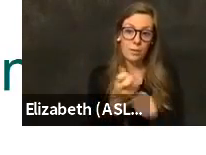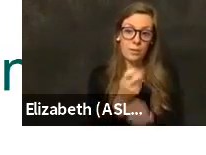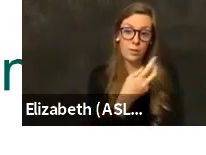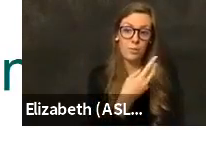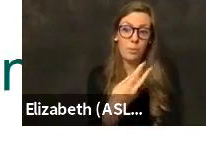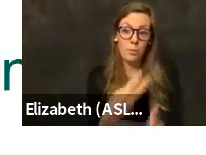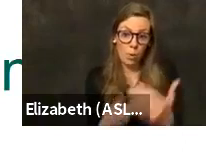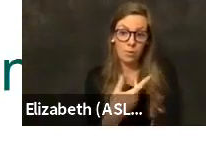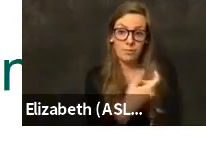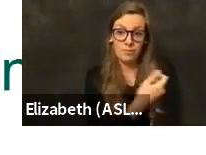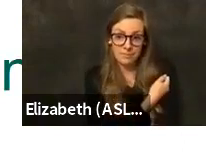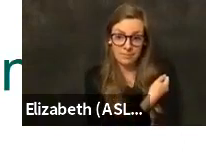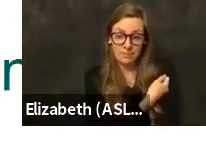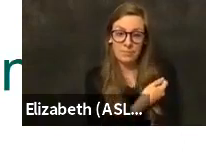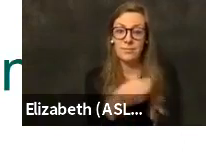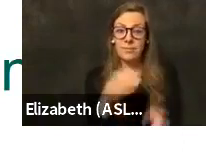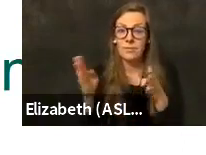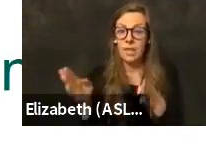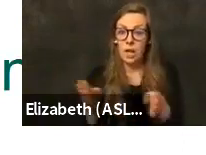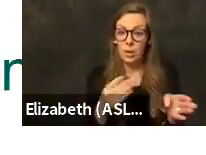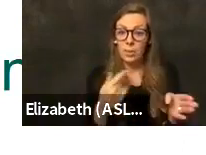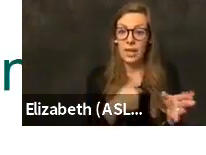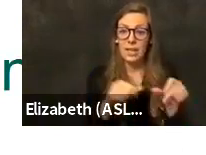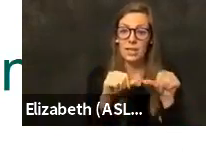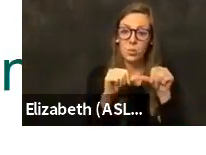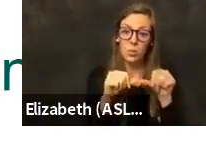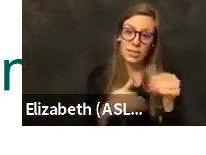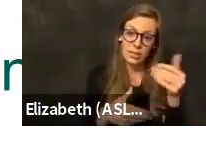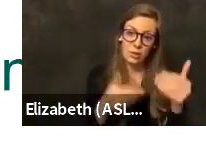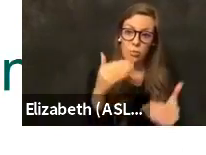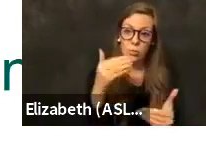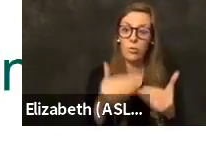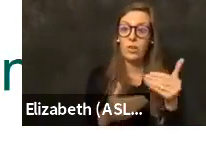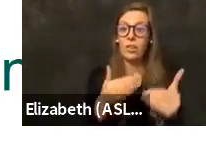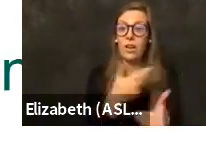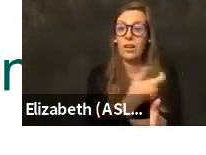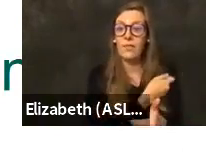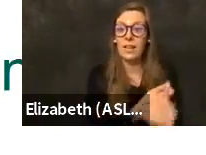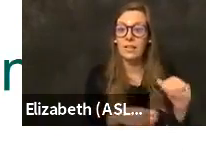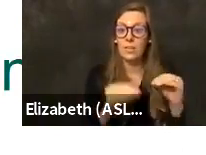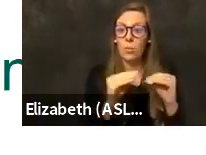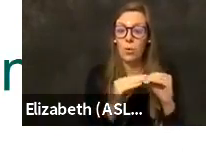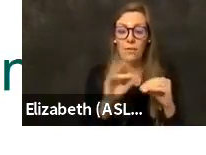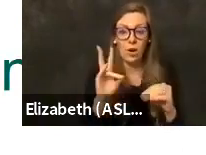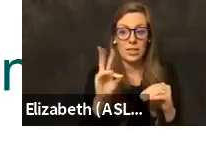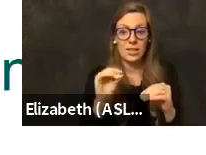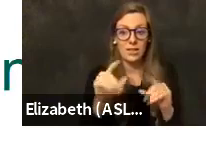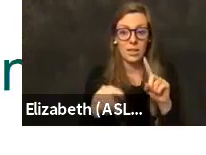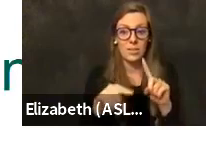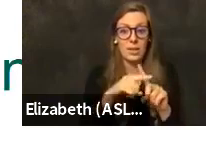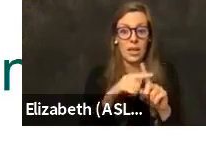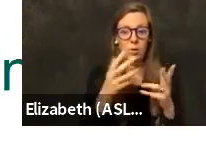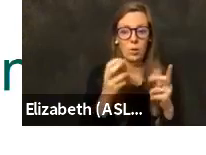And our plan is that as we continue moving along and vaccinate more of our 70 plus, we would like to use the same kind of benchmark.